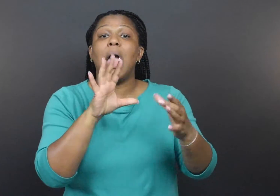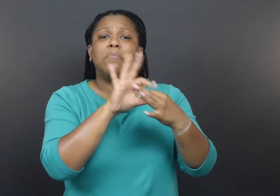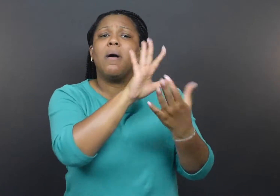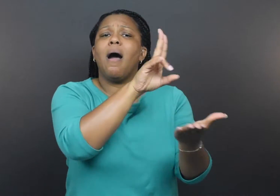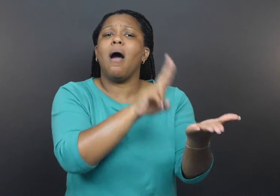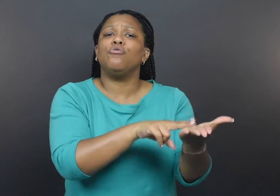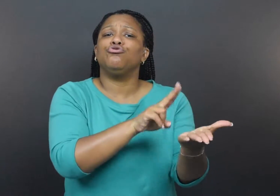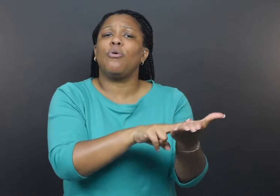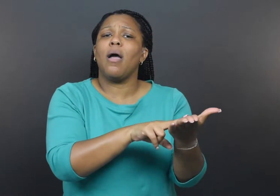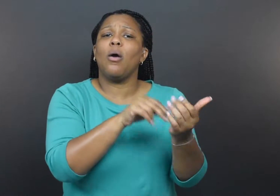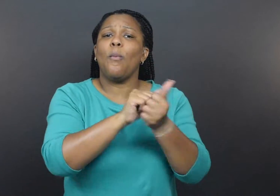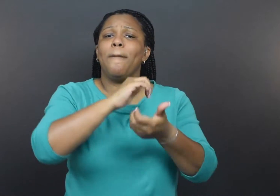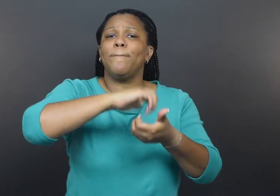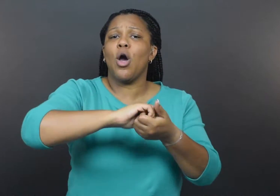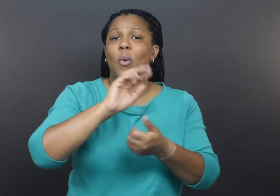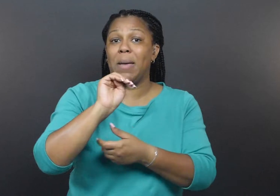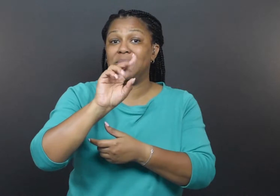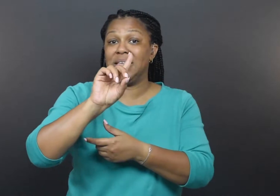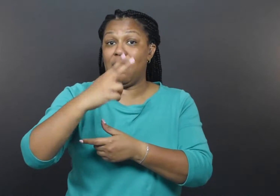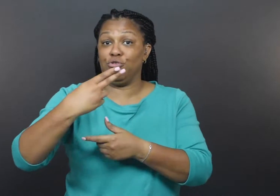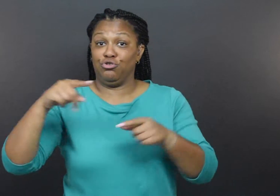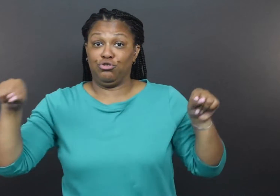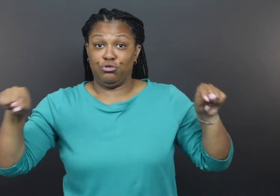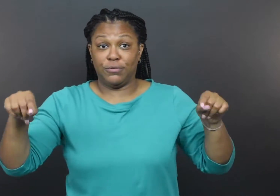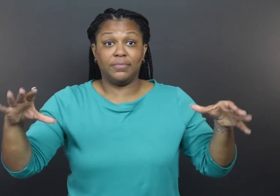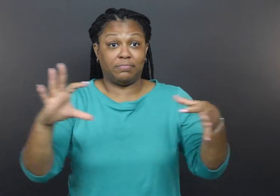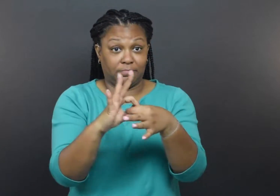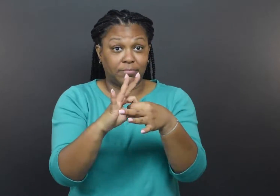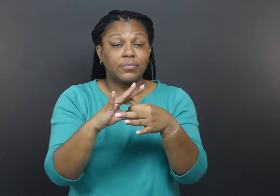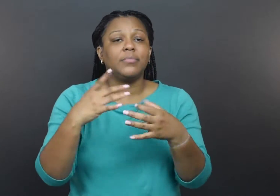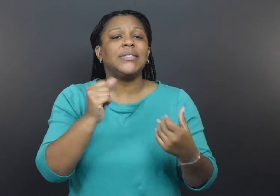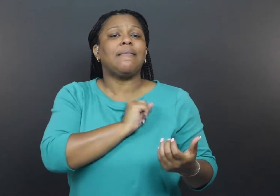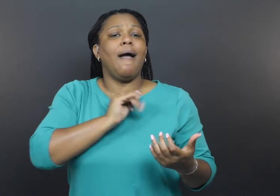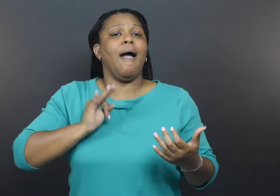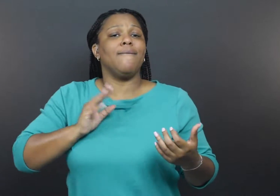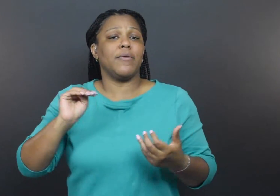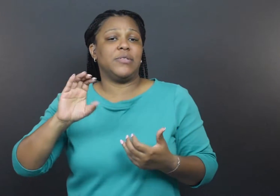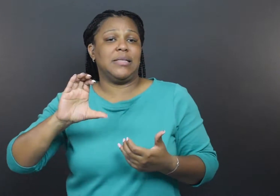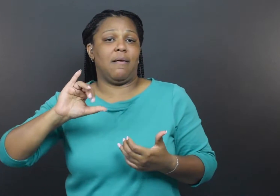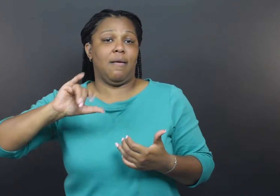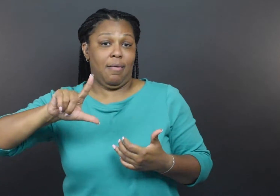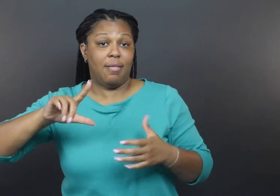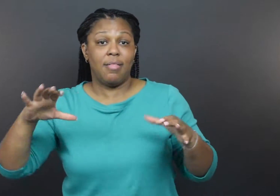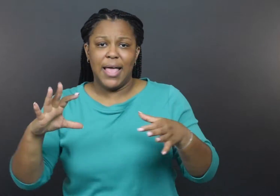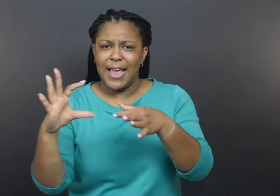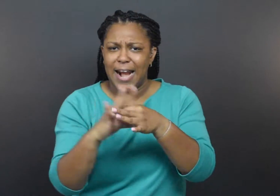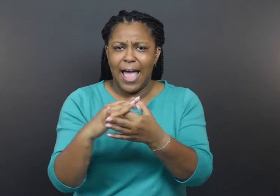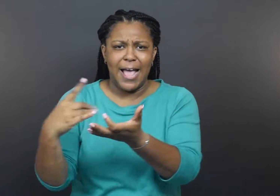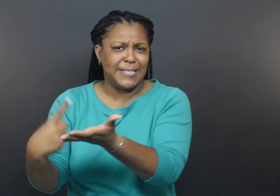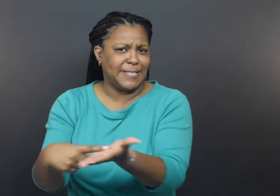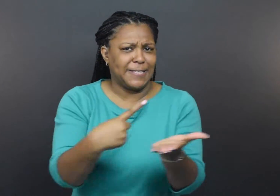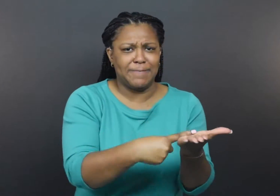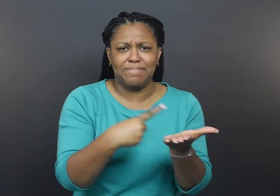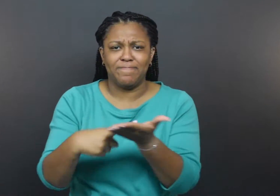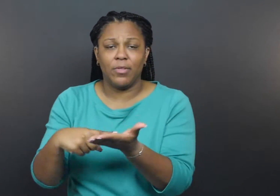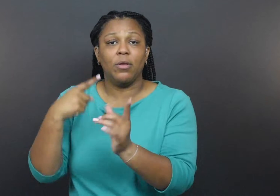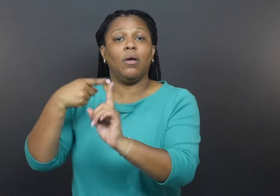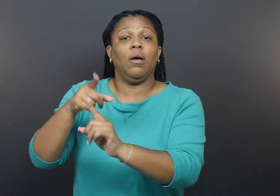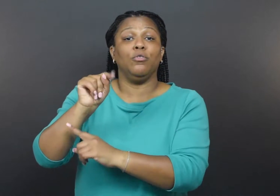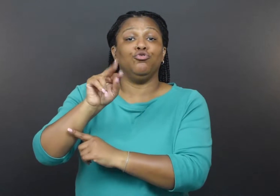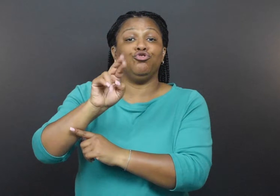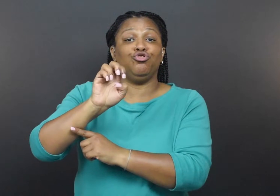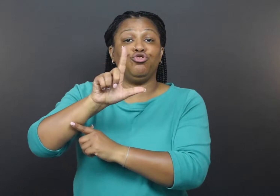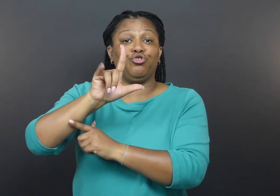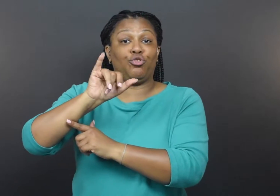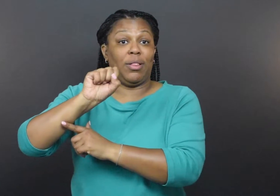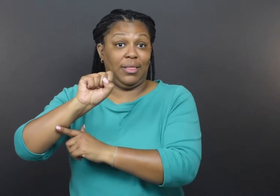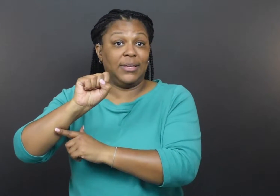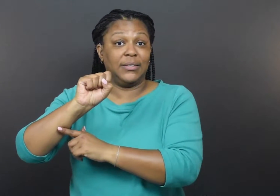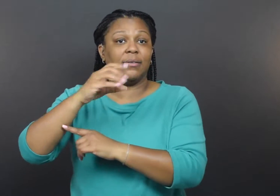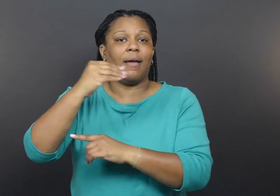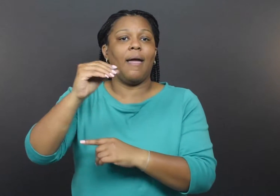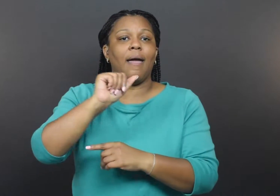partner of MDH, and staff at MCIL connected him to Trellis and the Arrowhead Area Agency on Aging,